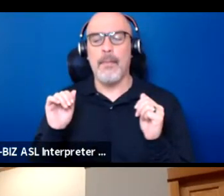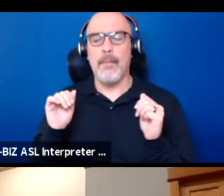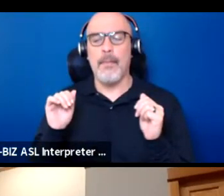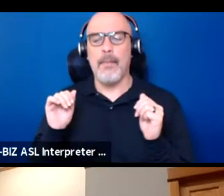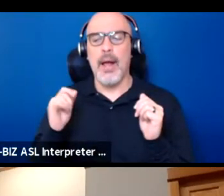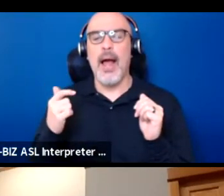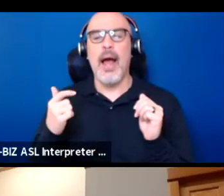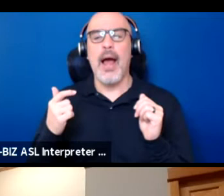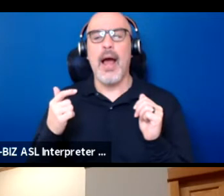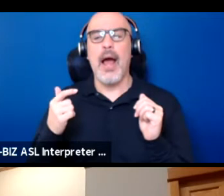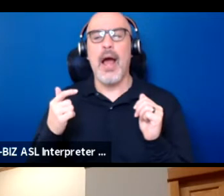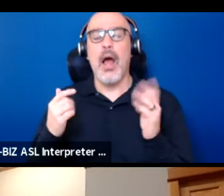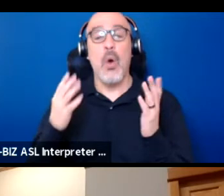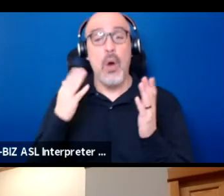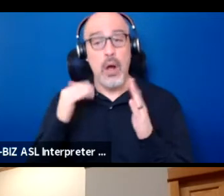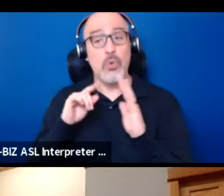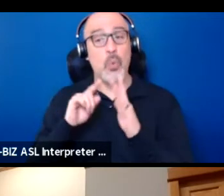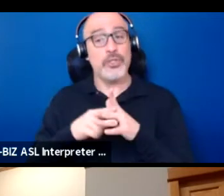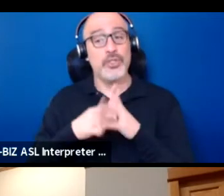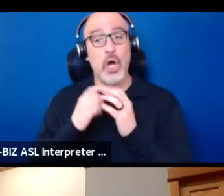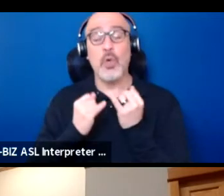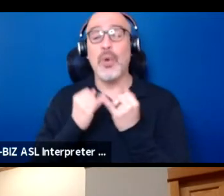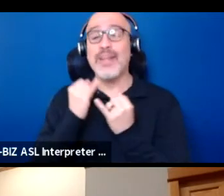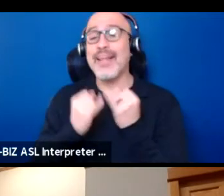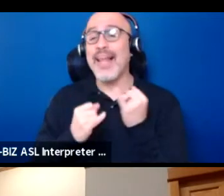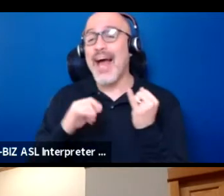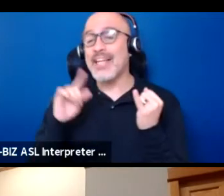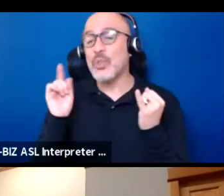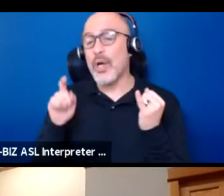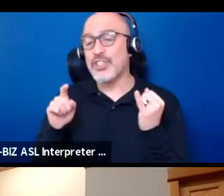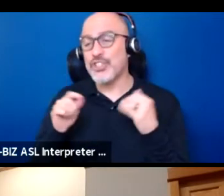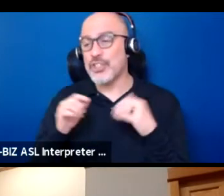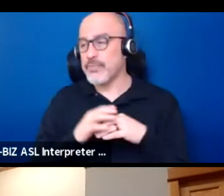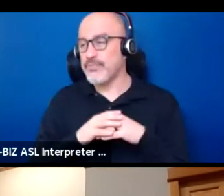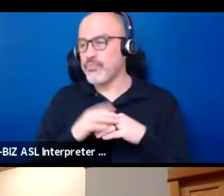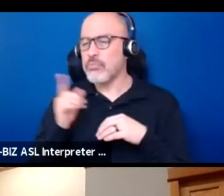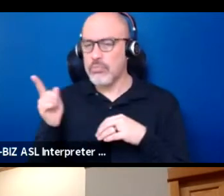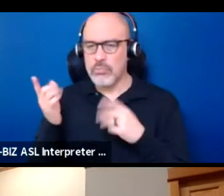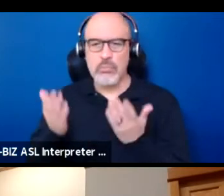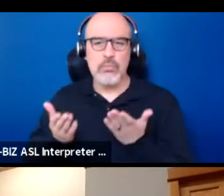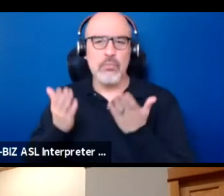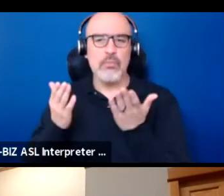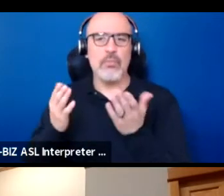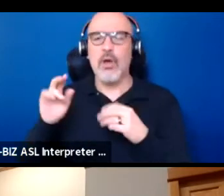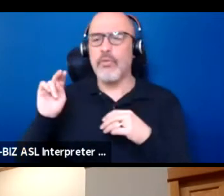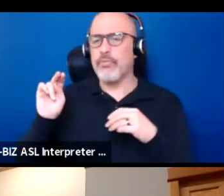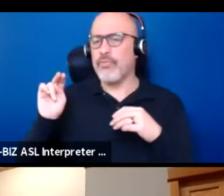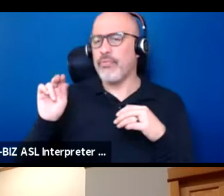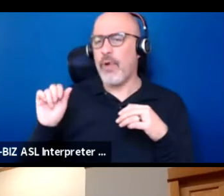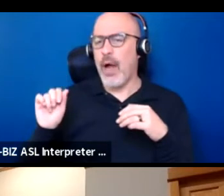How about we start with that last question that was proposed by Nabra and then we kind of go,